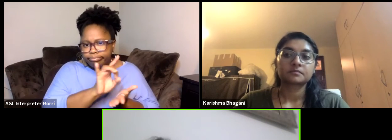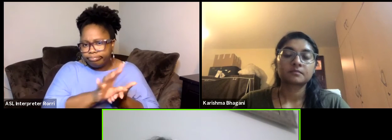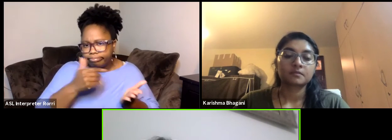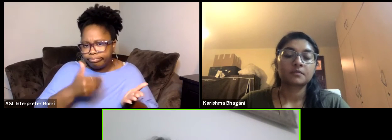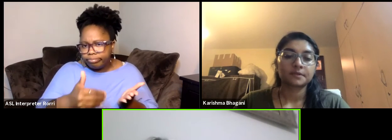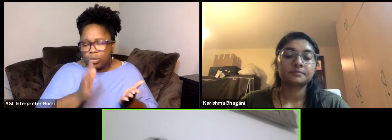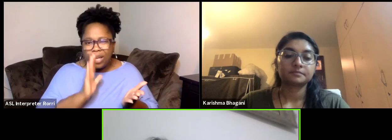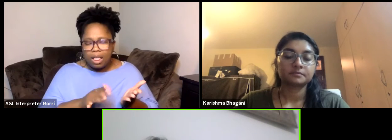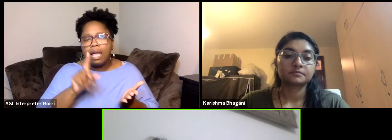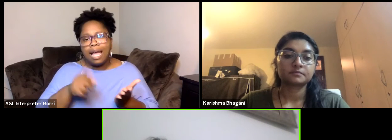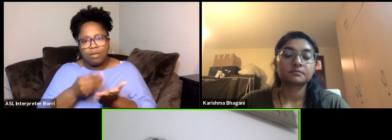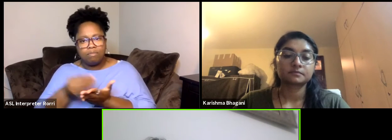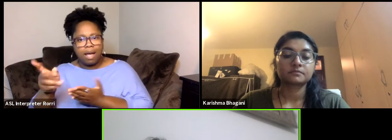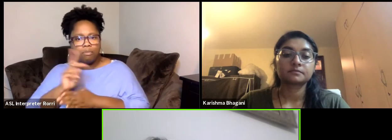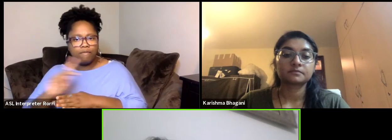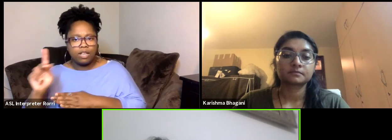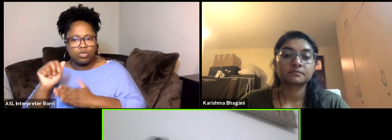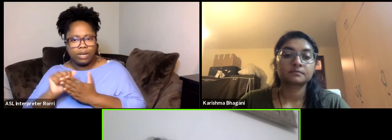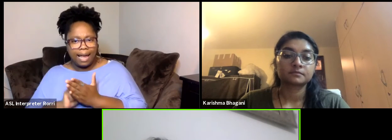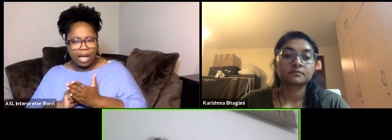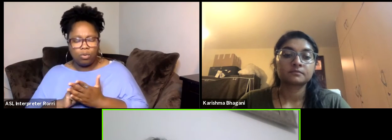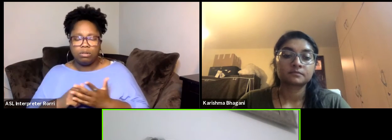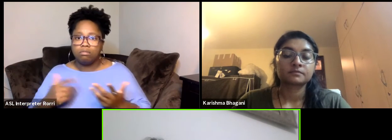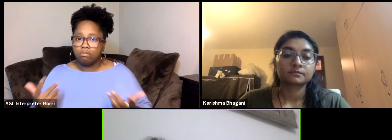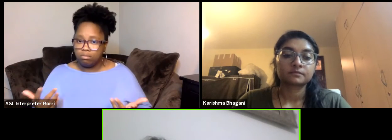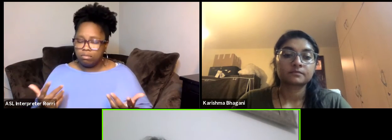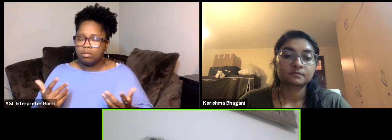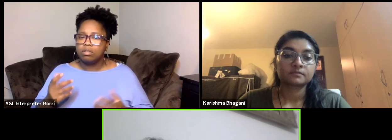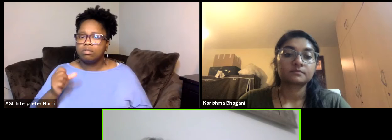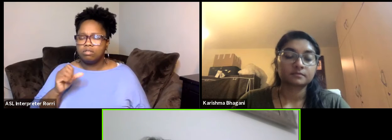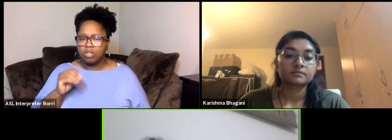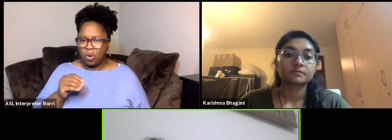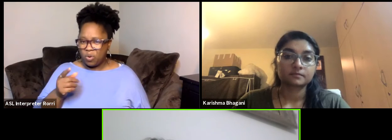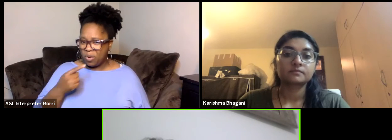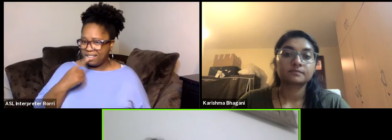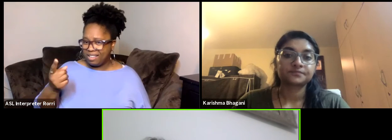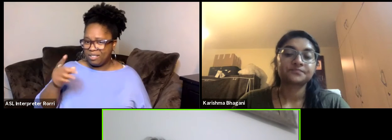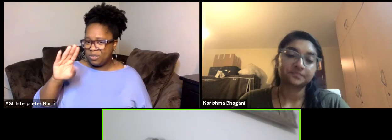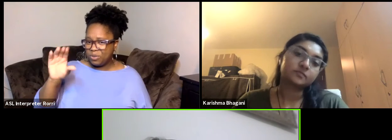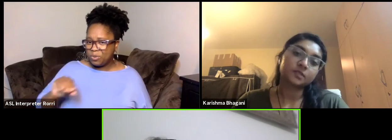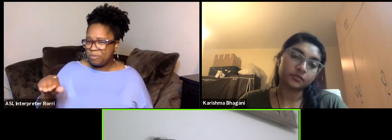Zoom people are saying, okay listen this community you're losing them anyway because they don't have access